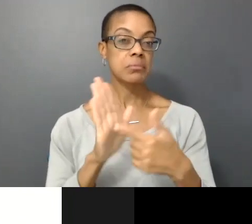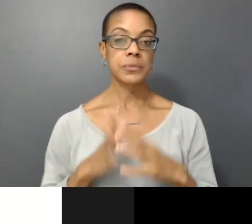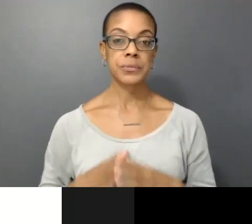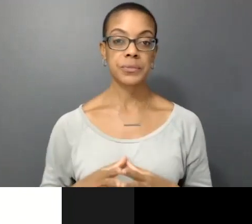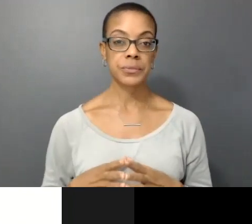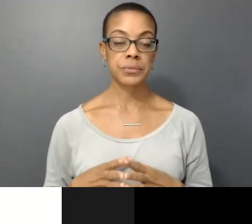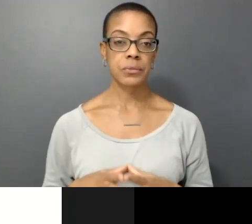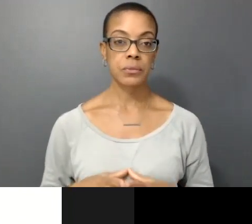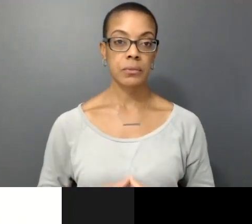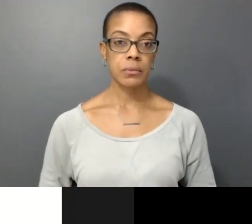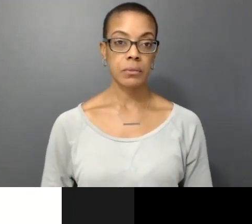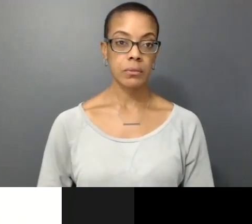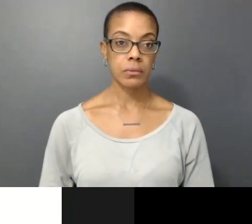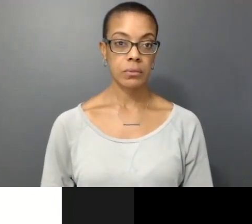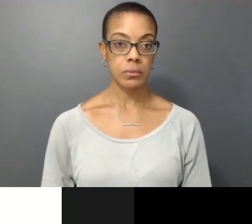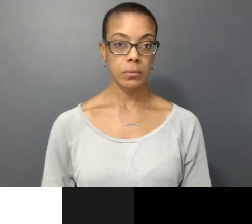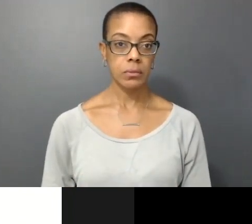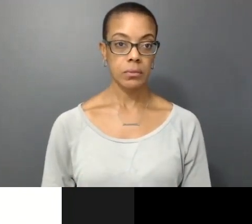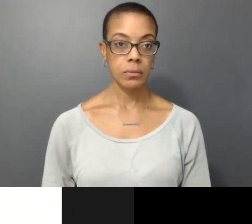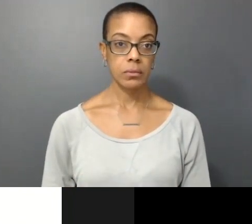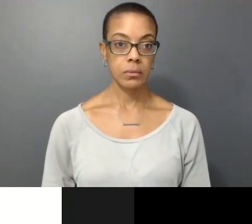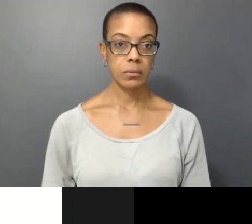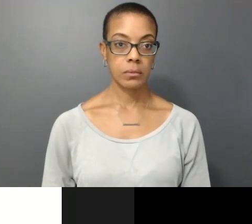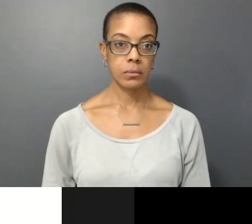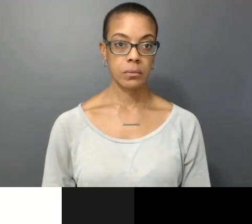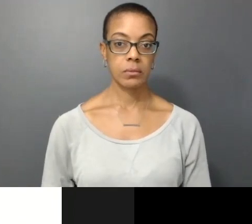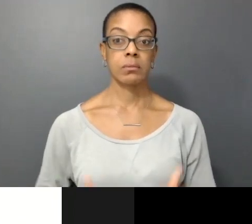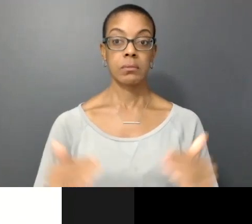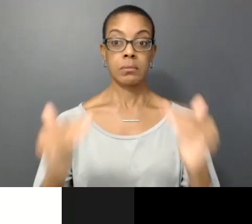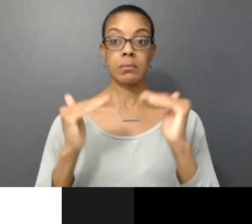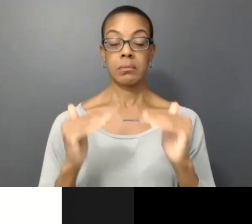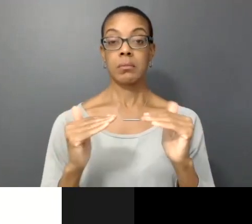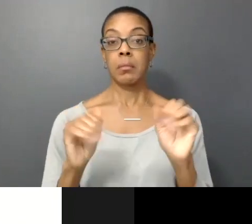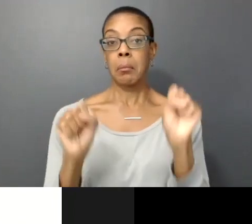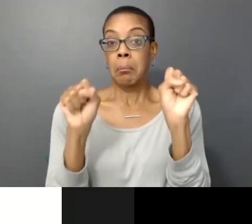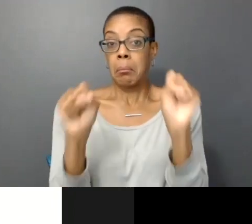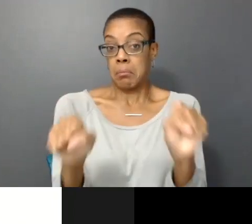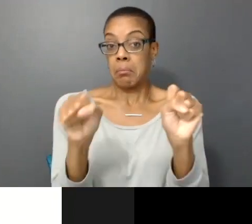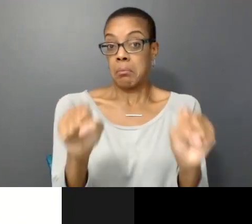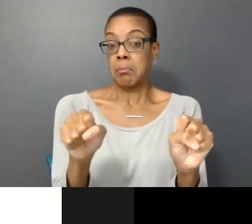This next piece I like to share is some of the possibilities how we can still create